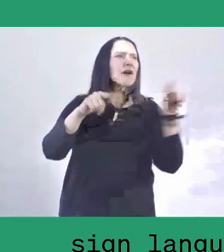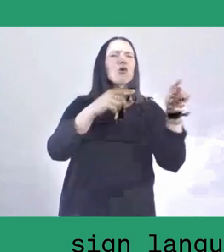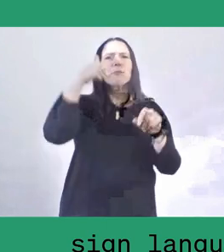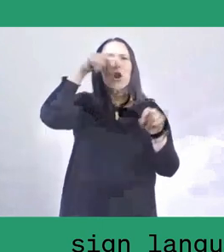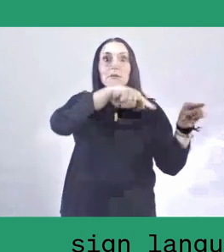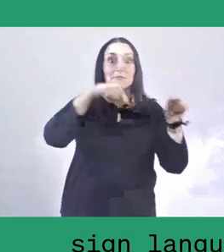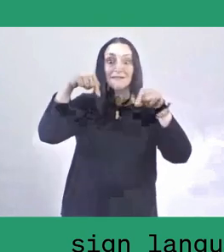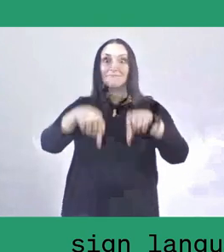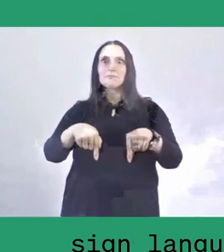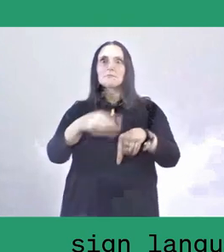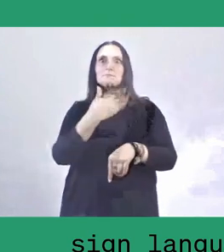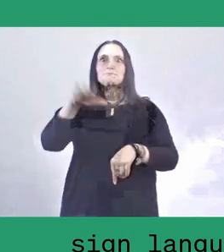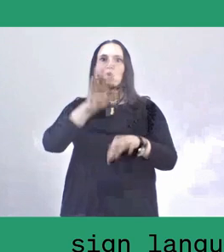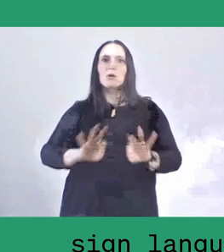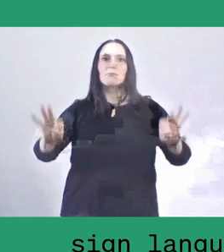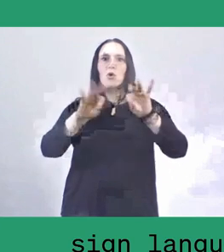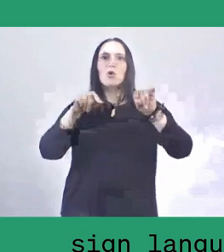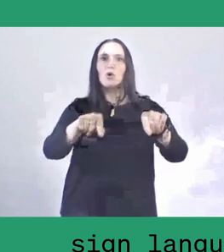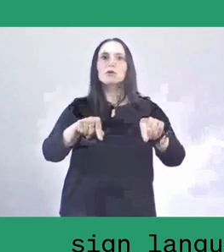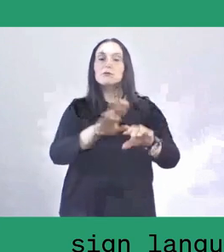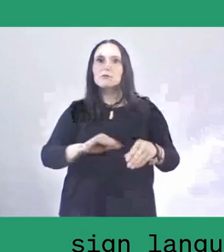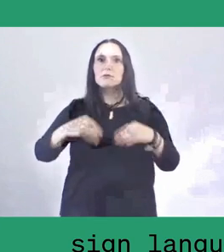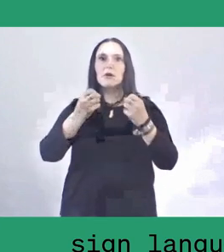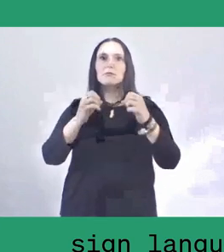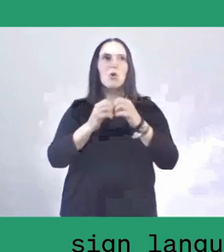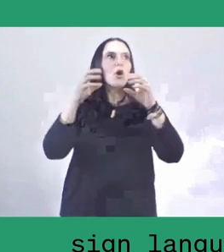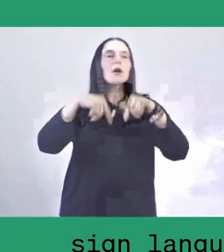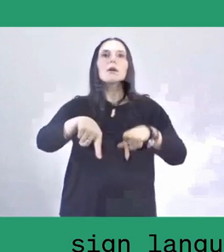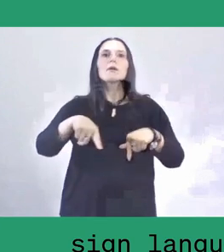that farmers began to appreciate the process of learning.